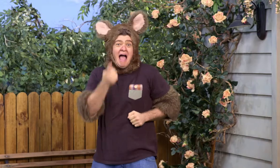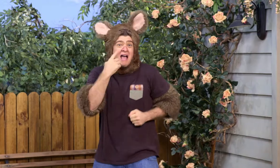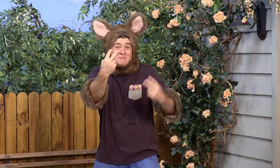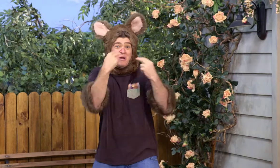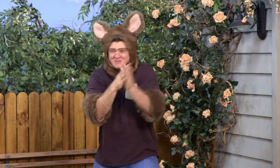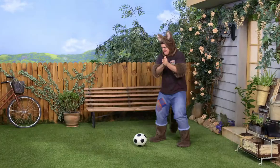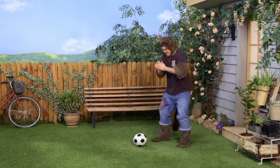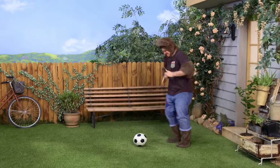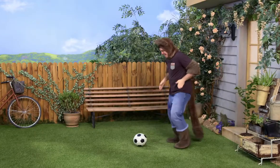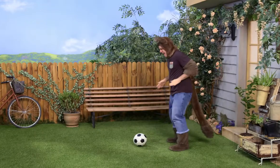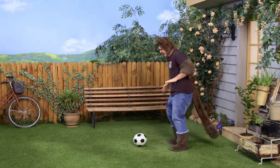Watching?